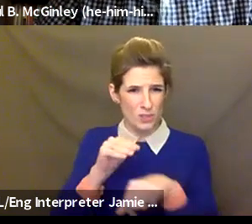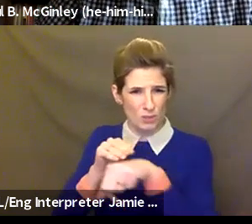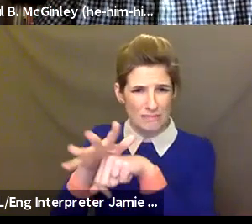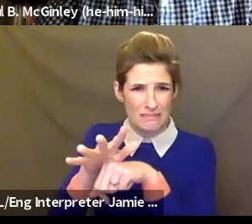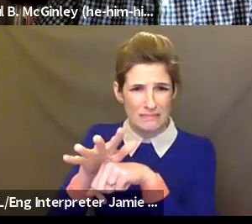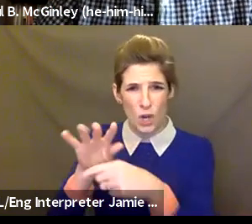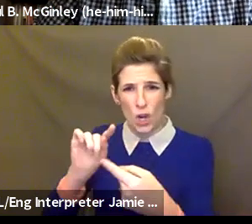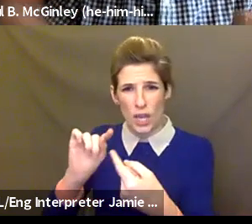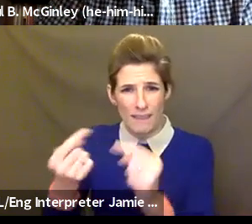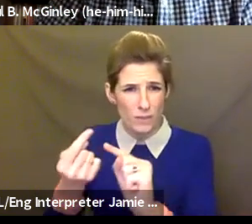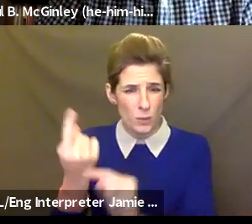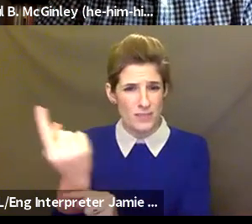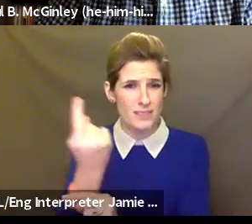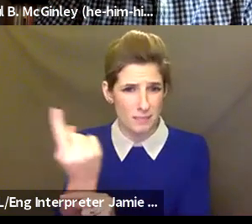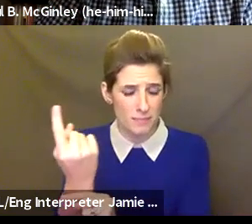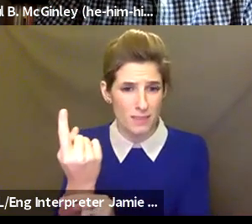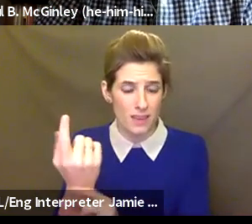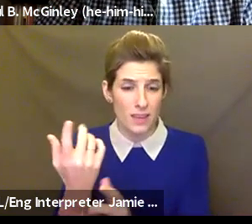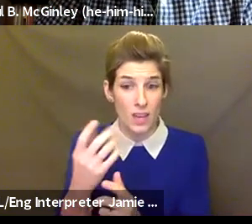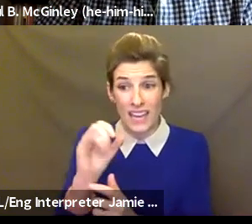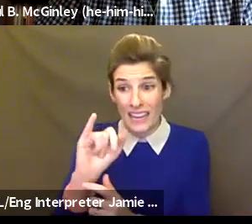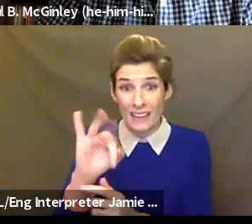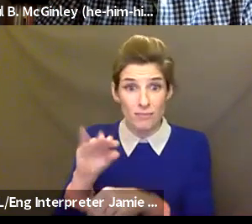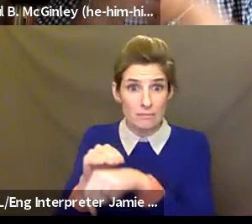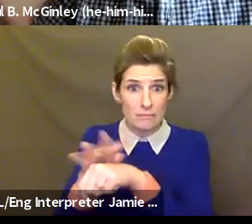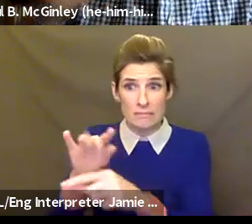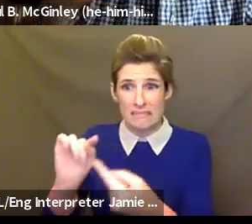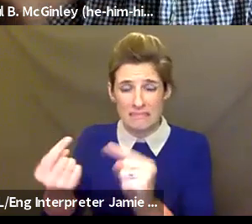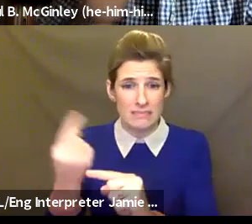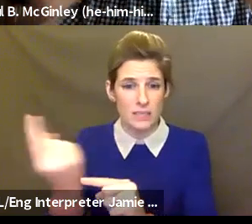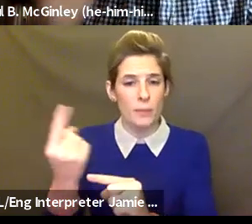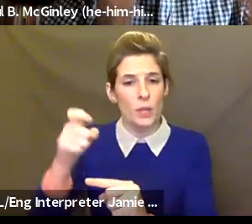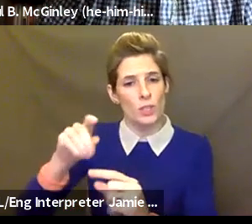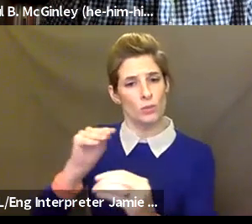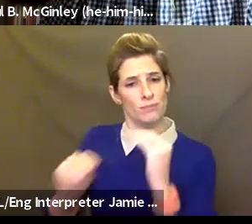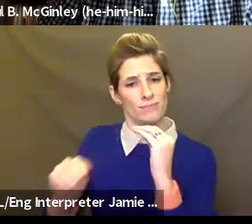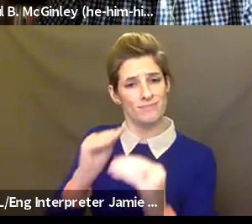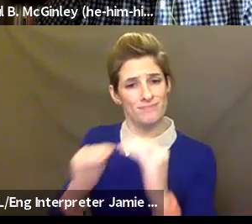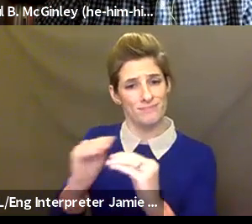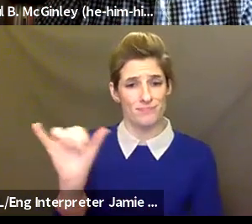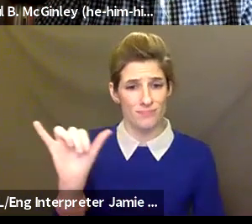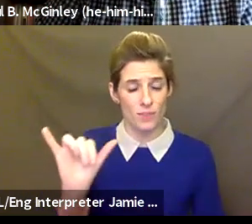inevitably happens. So I think that those are some of the thoughts that come to mind with what you asked, David.